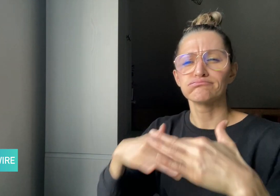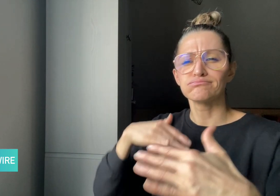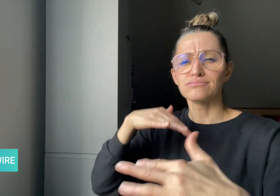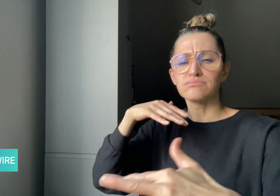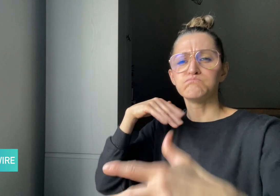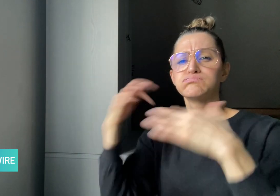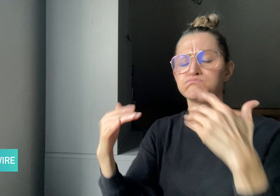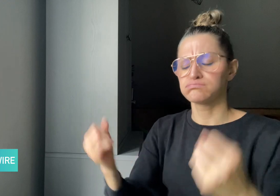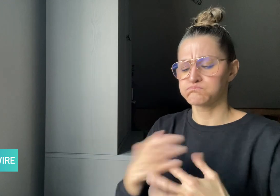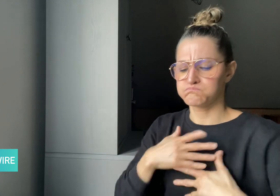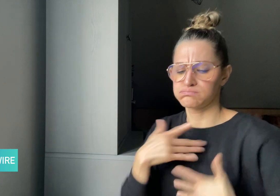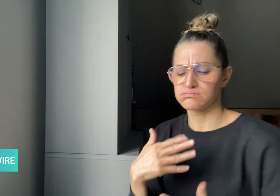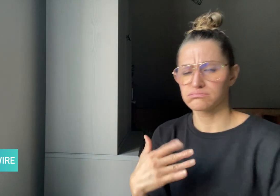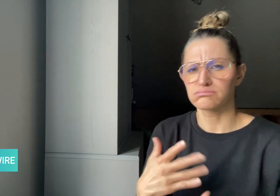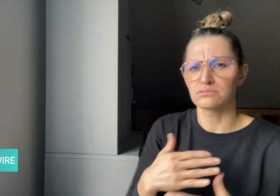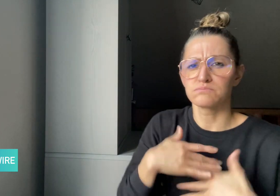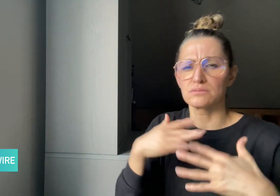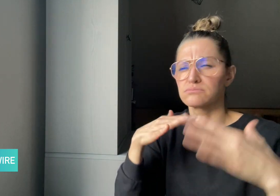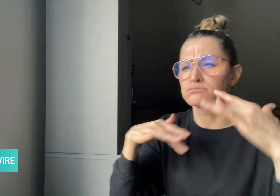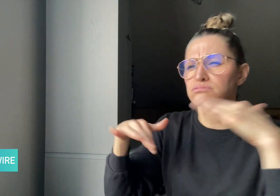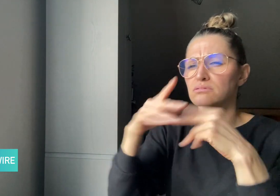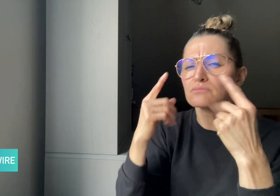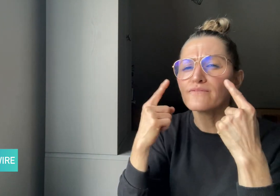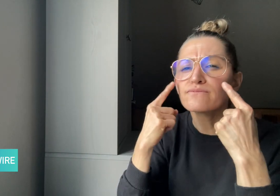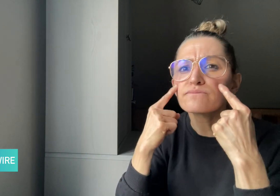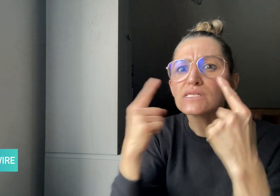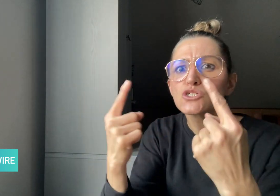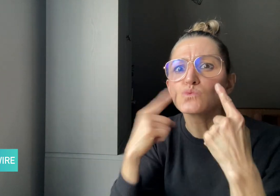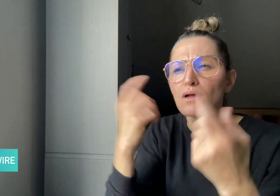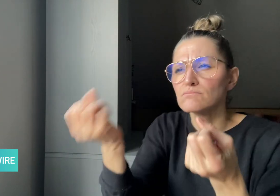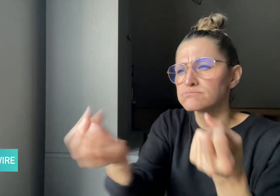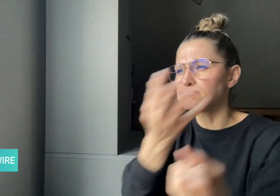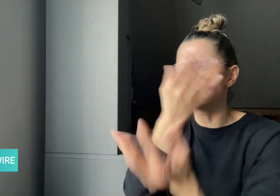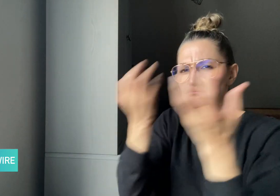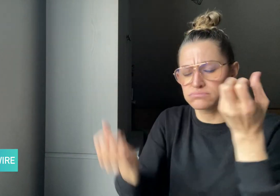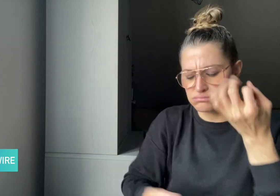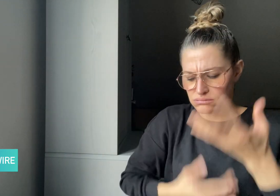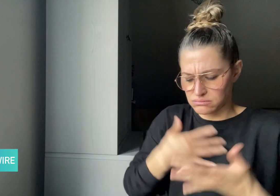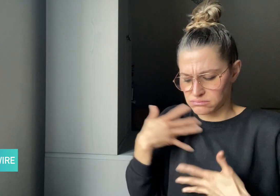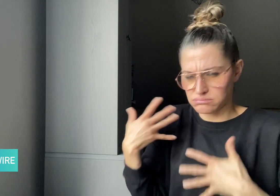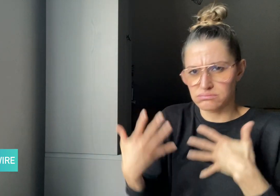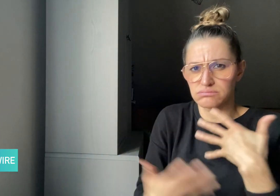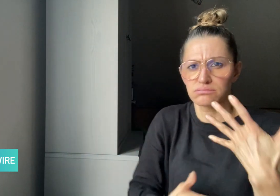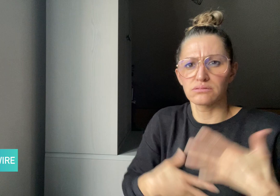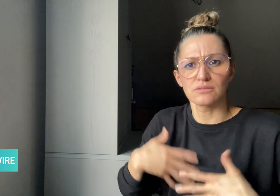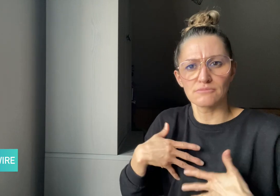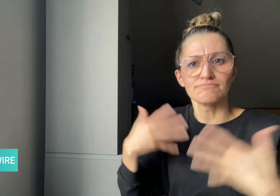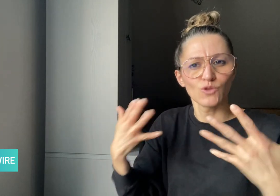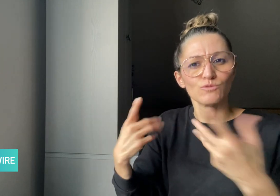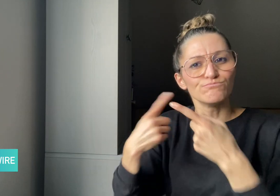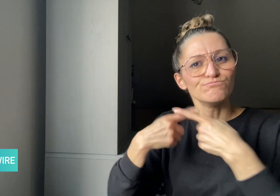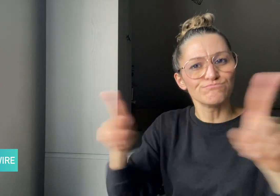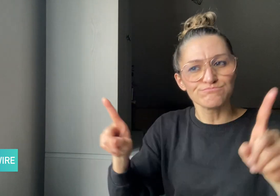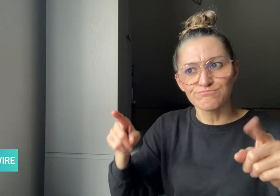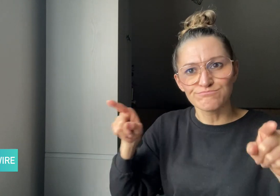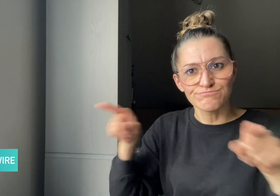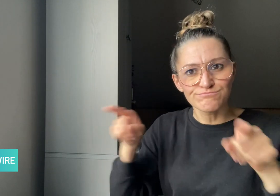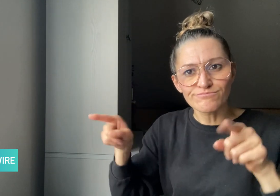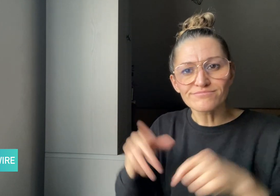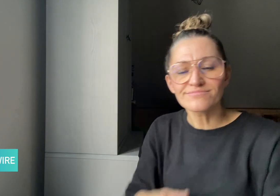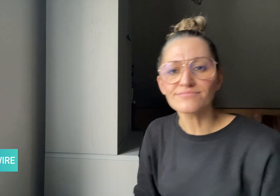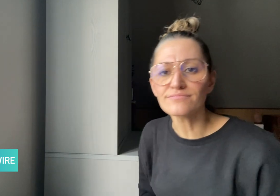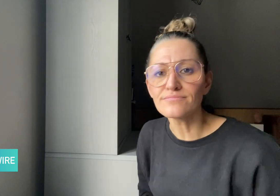by feeling it through vibrations and visual expressions,